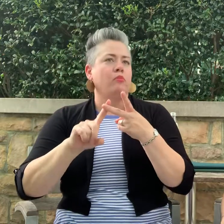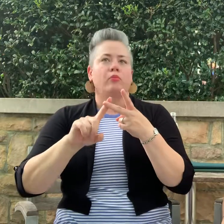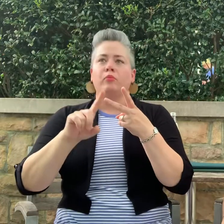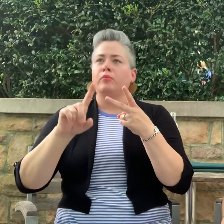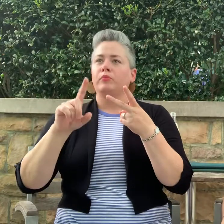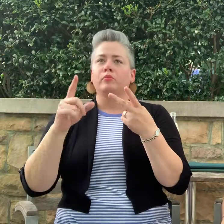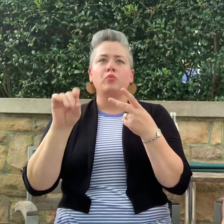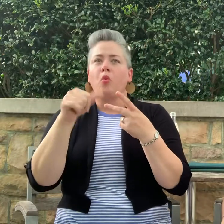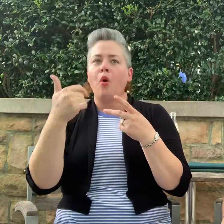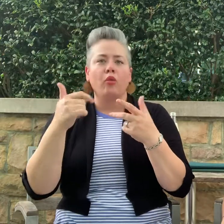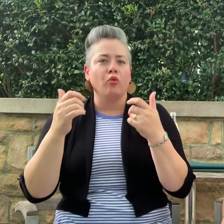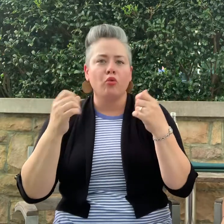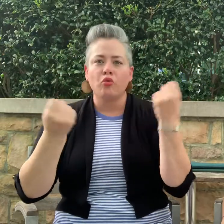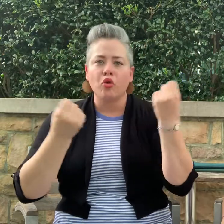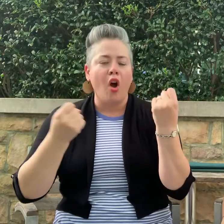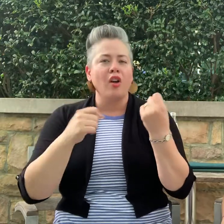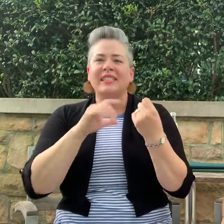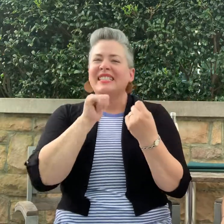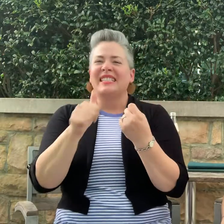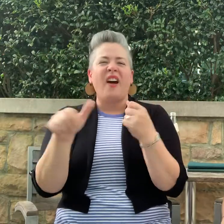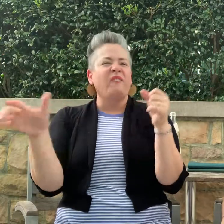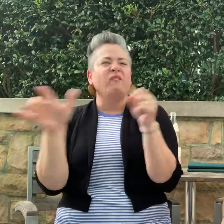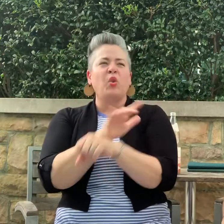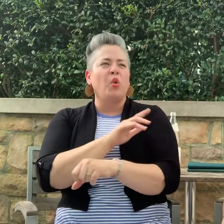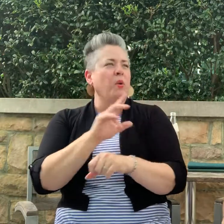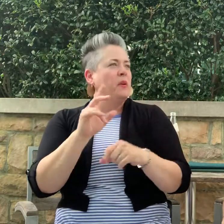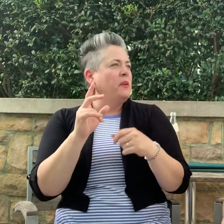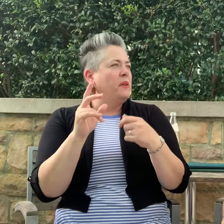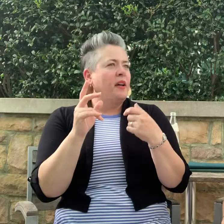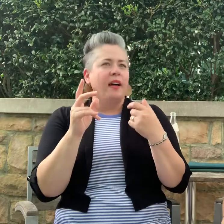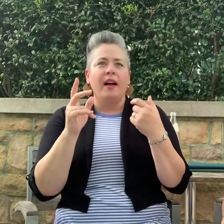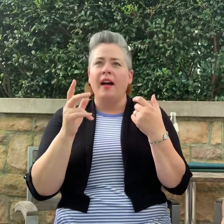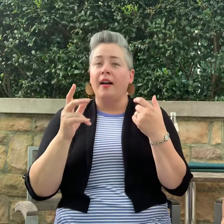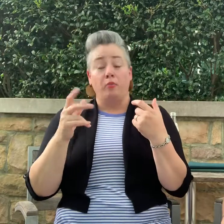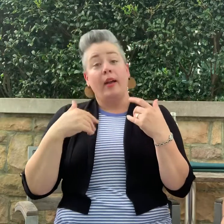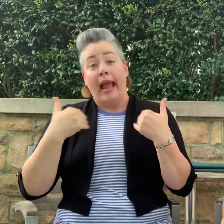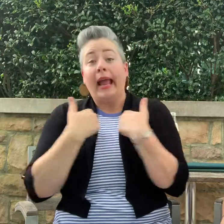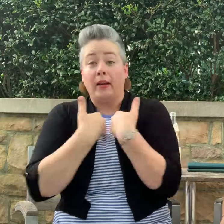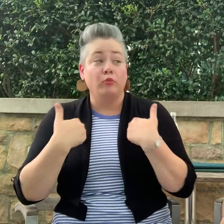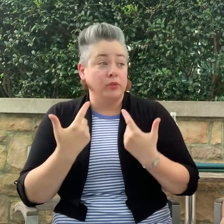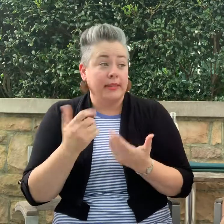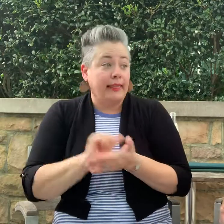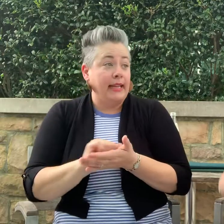There weren't other people or cars. Just animals!